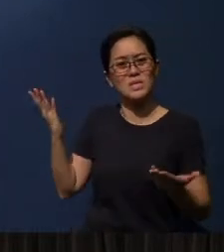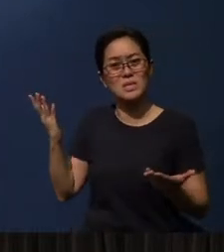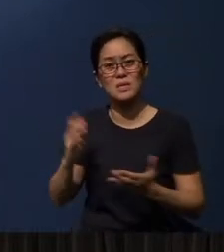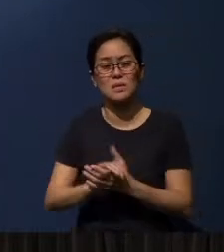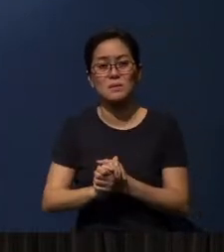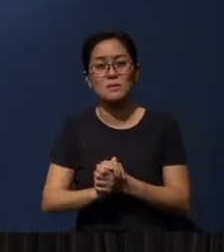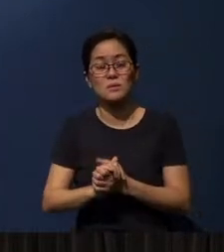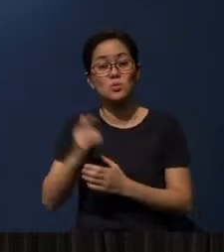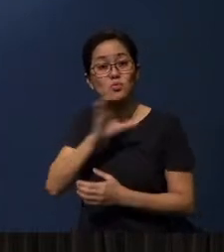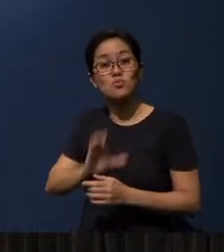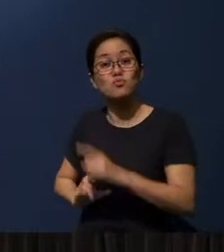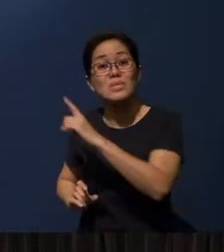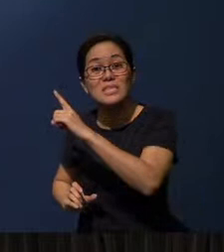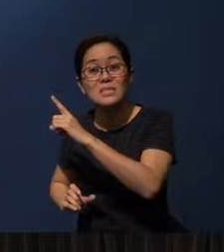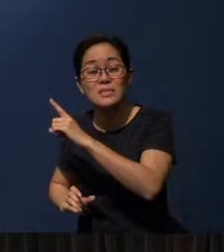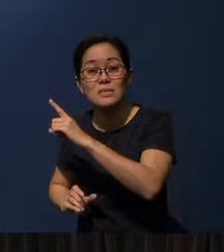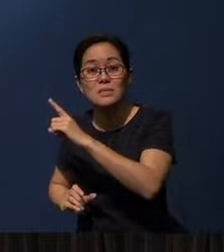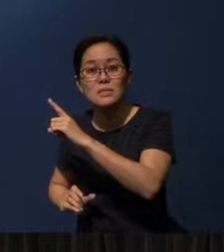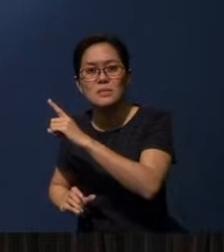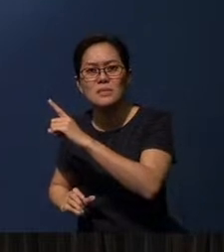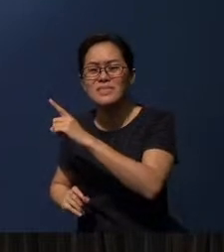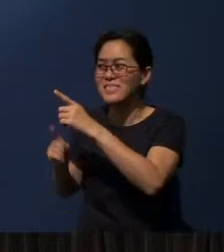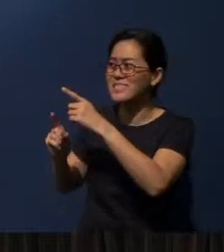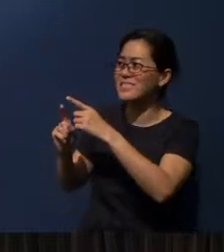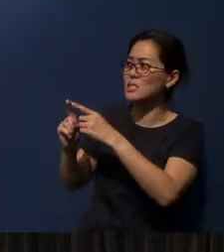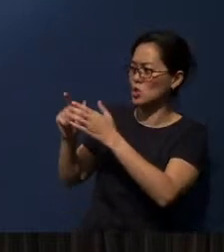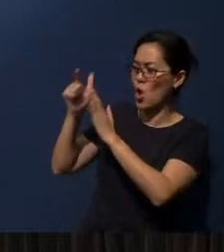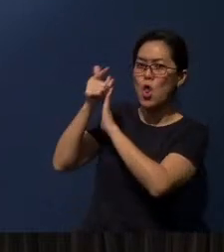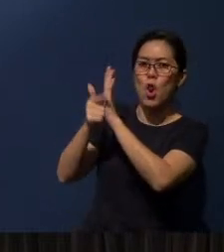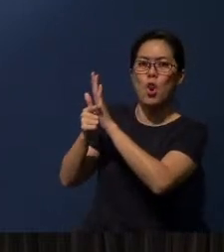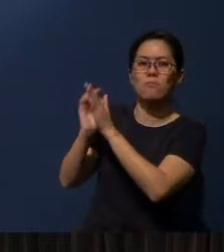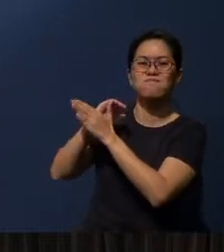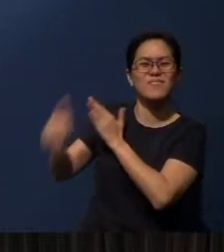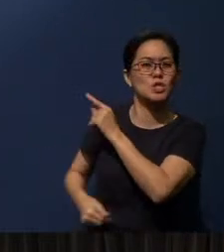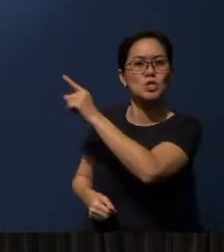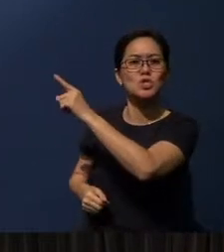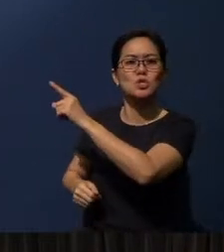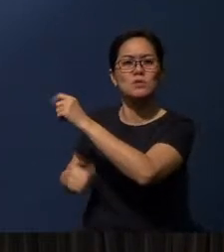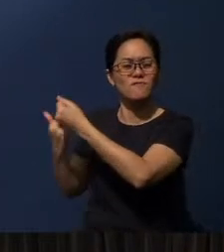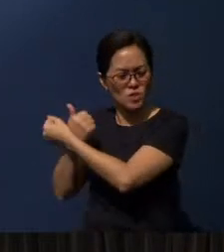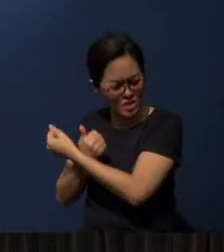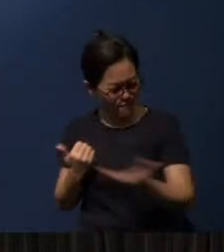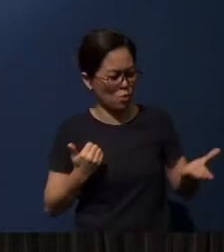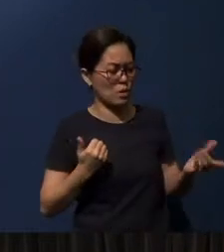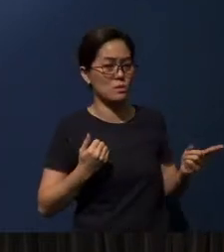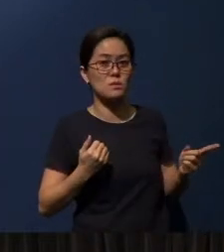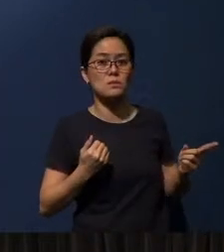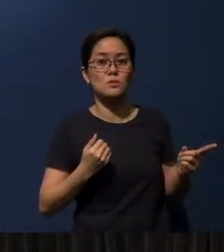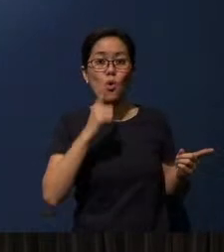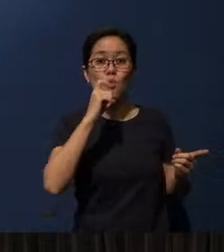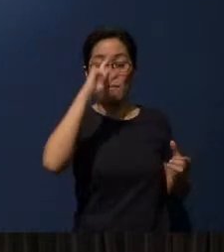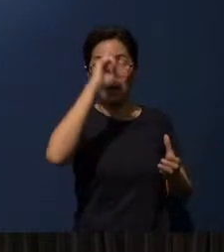For Christ is the end of the law for righteousness to everyone who believes.”